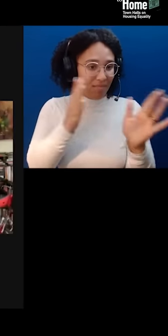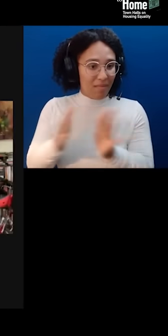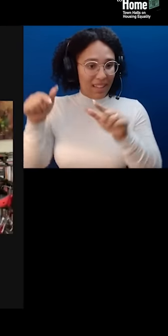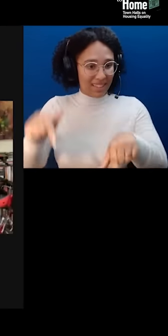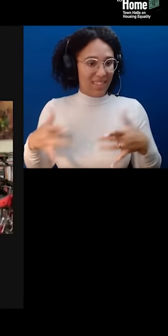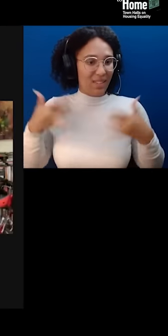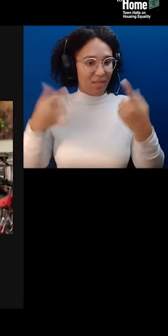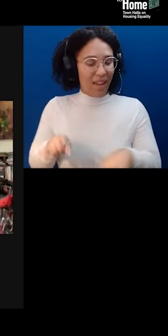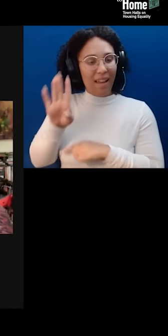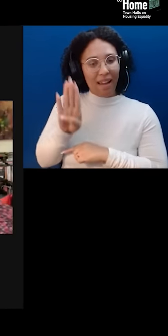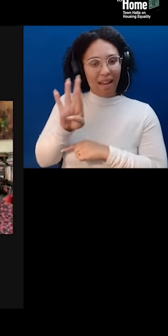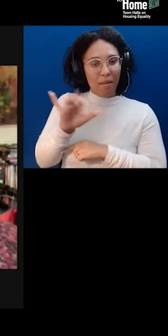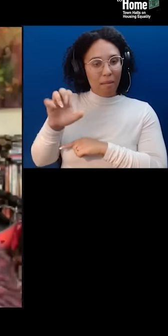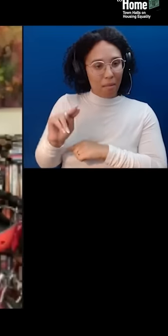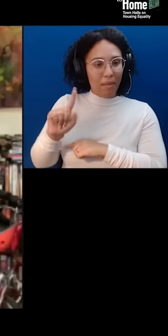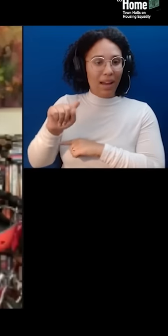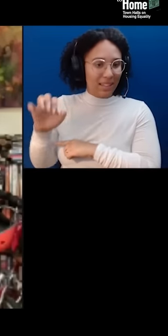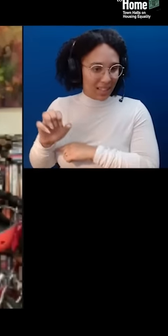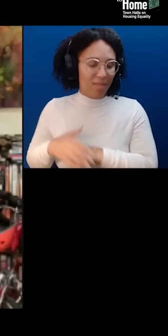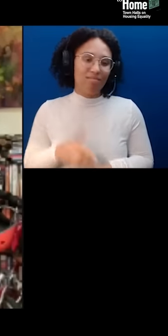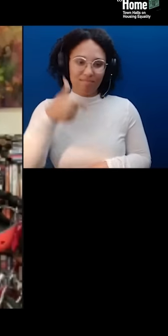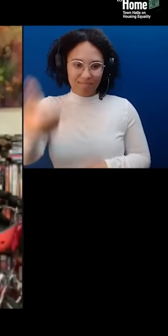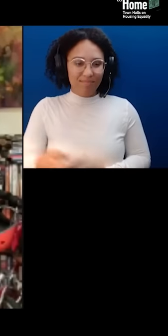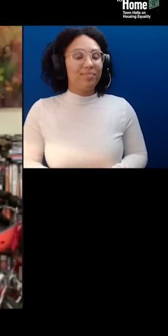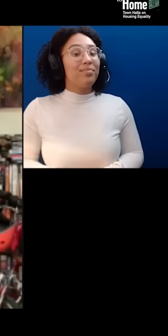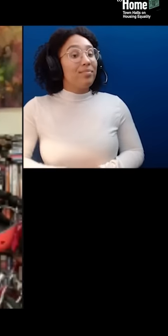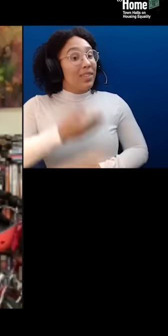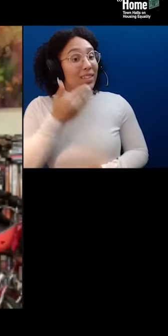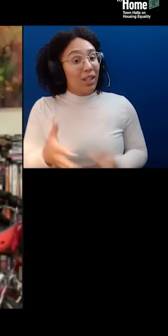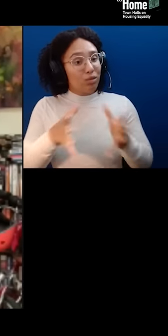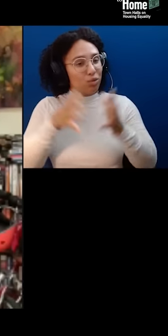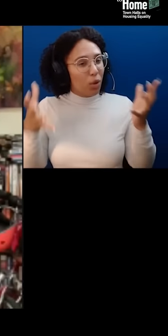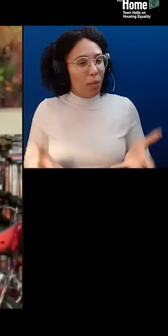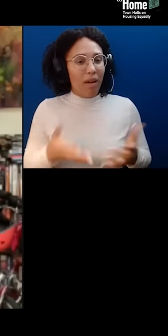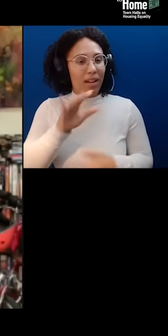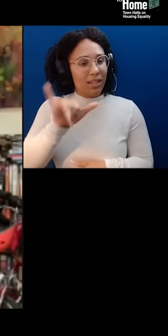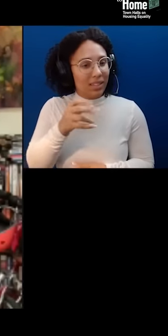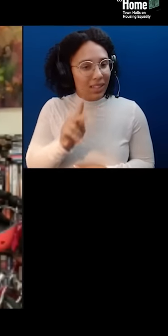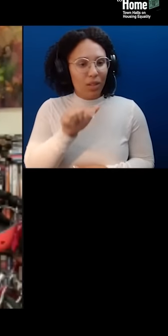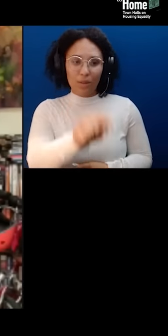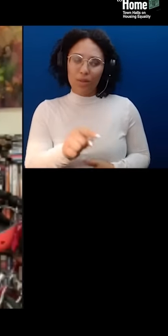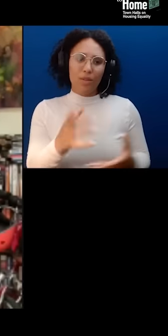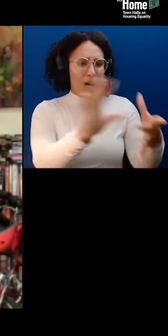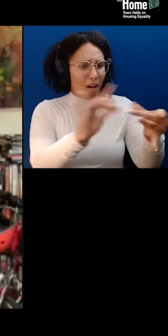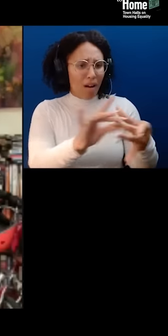Thank you so much, Jenna. It's always great to hear from you, have you open these programs. I wanna begin by paying respect